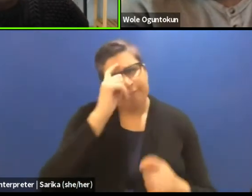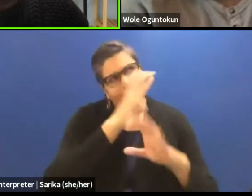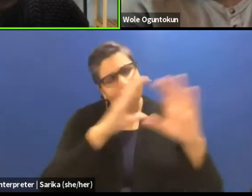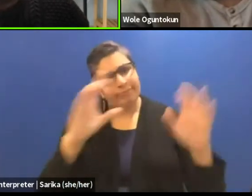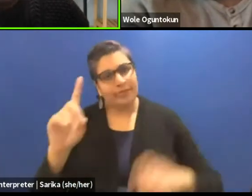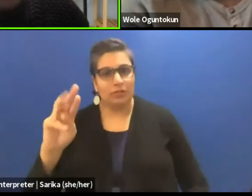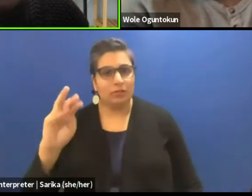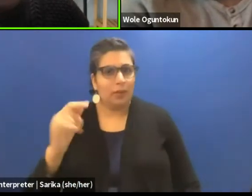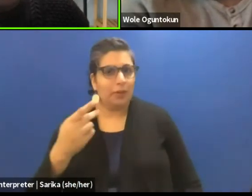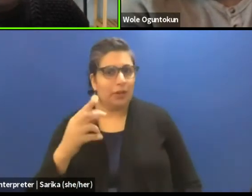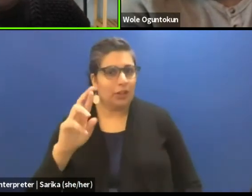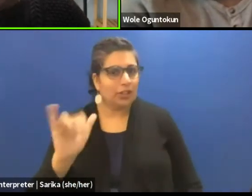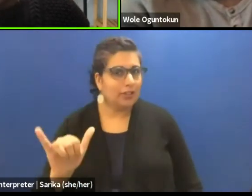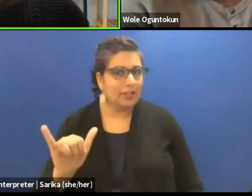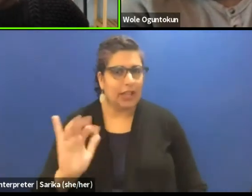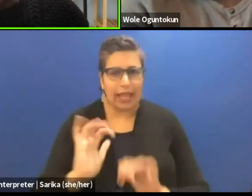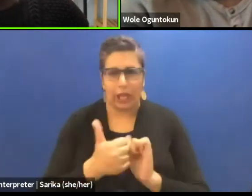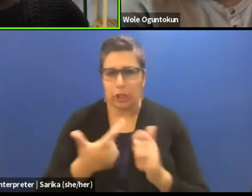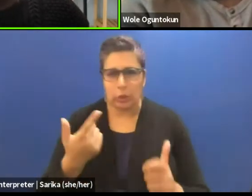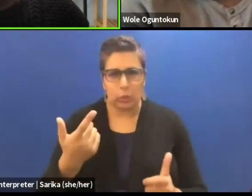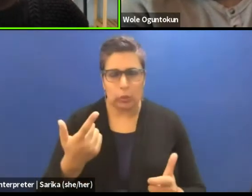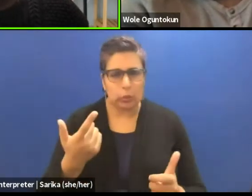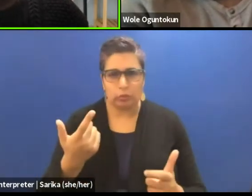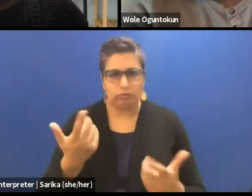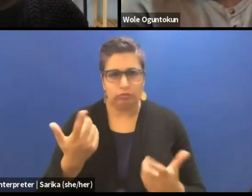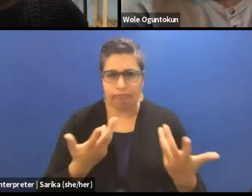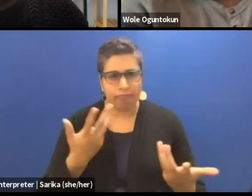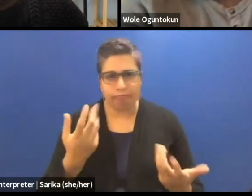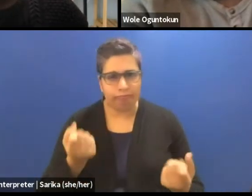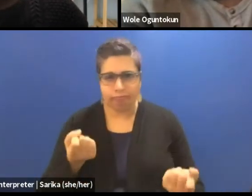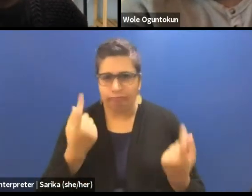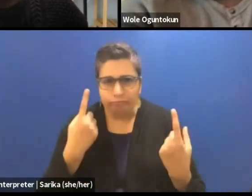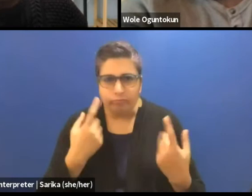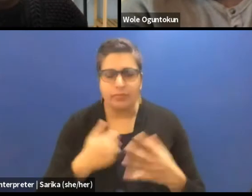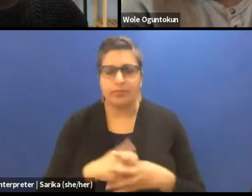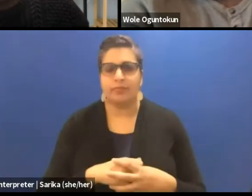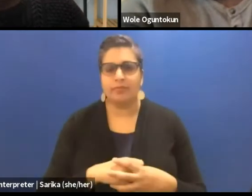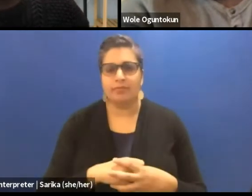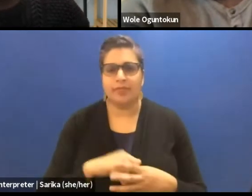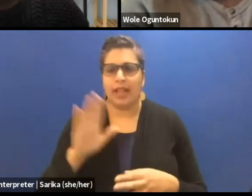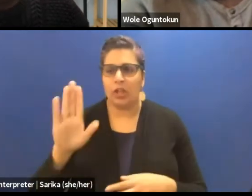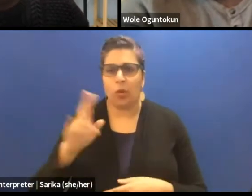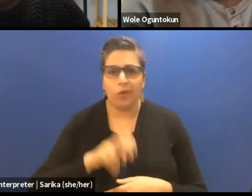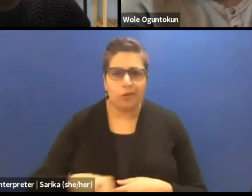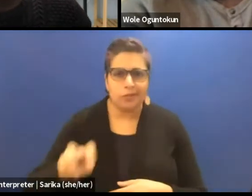How do you conceive it? And then what's your journey into dramaturgy?